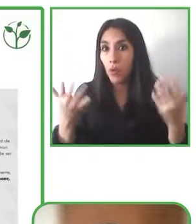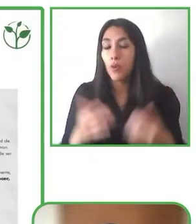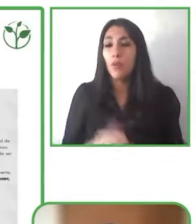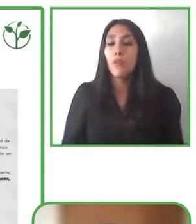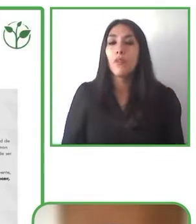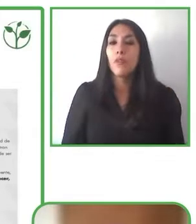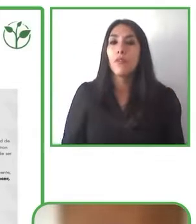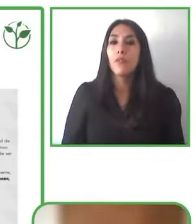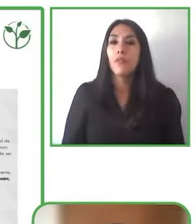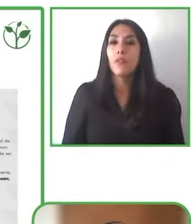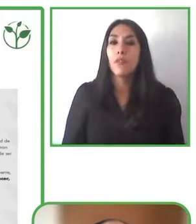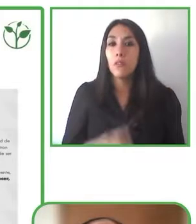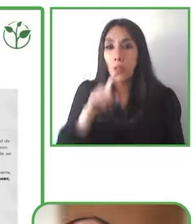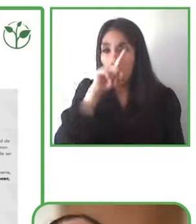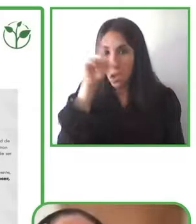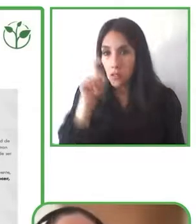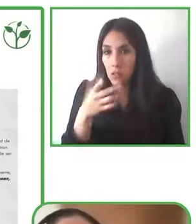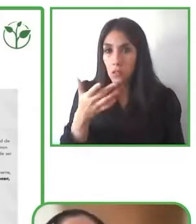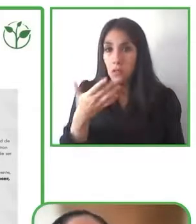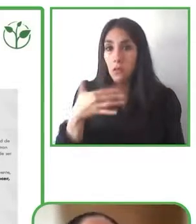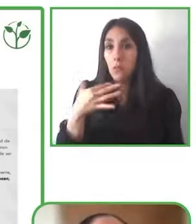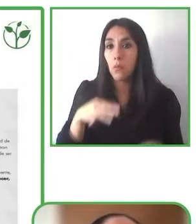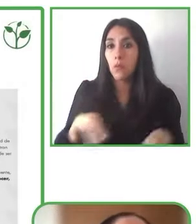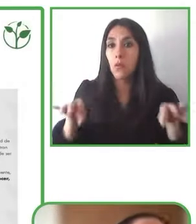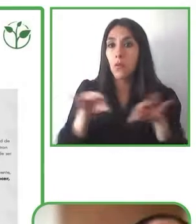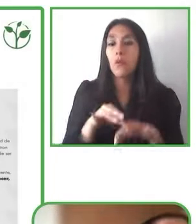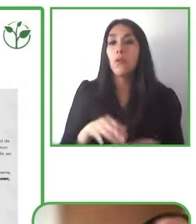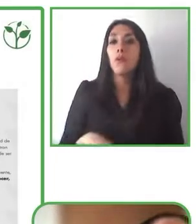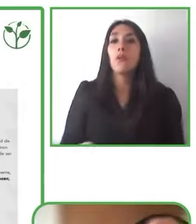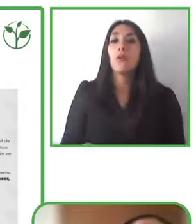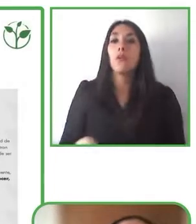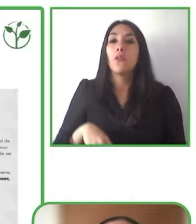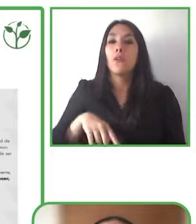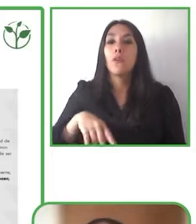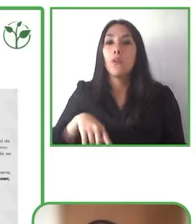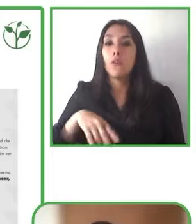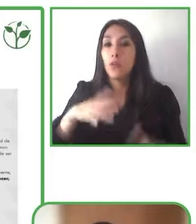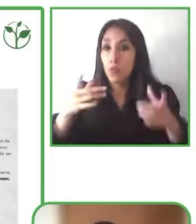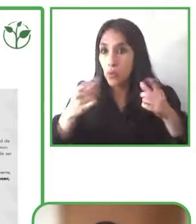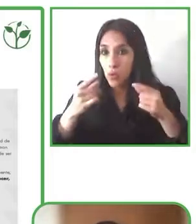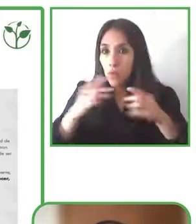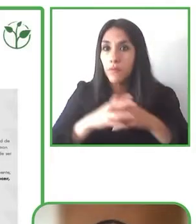That's the question that we are asking ourselves and I know that the other foundations